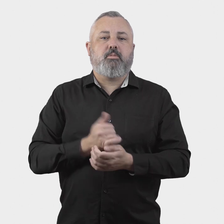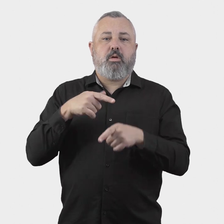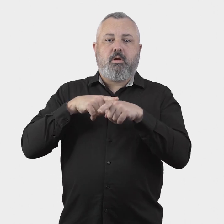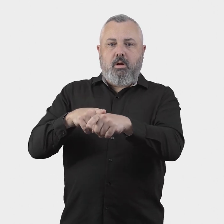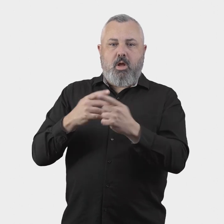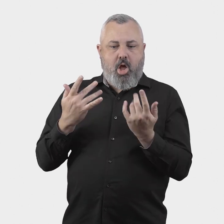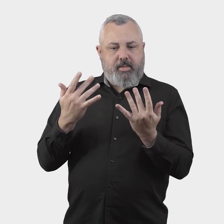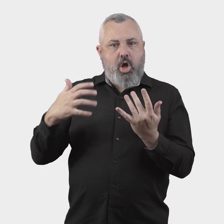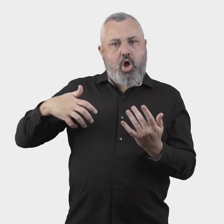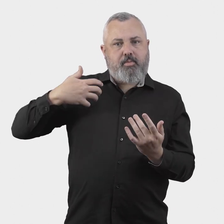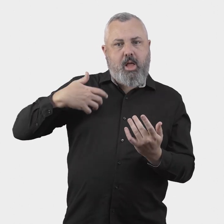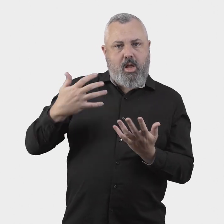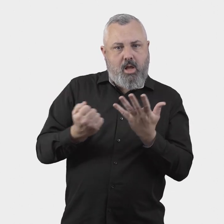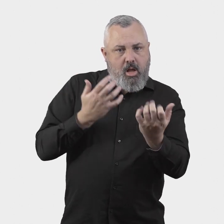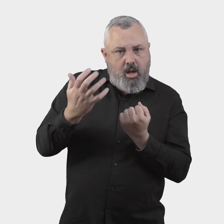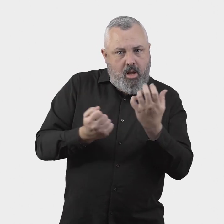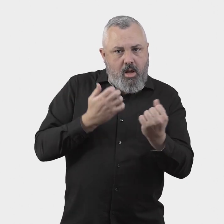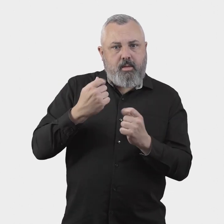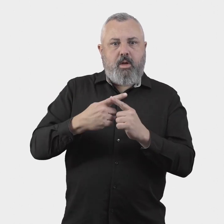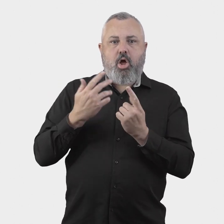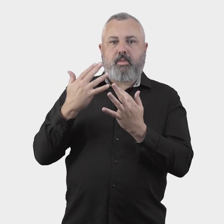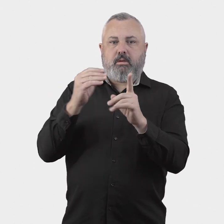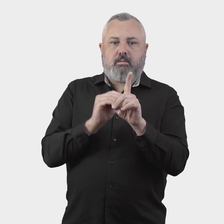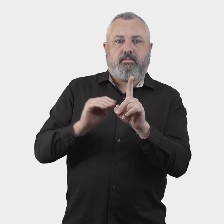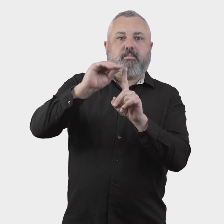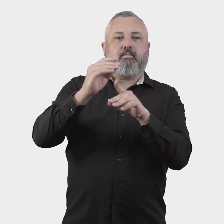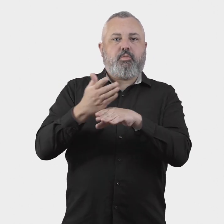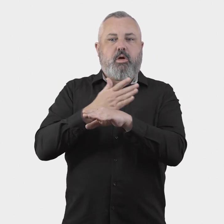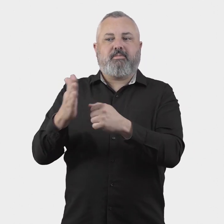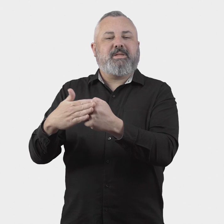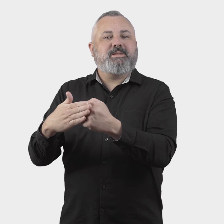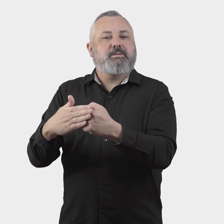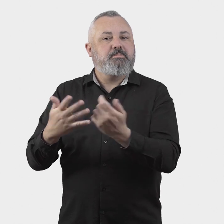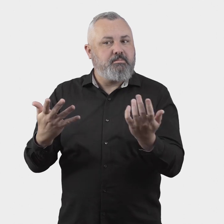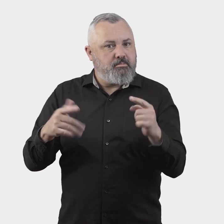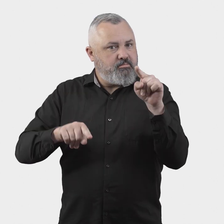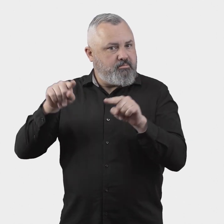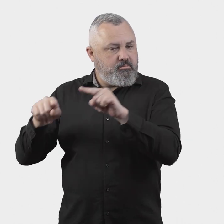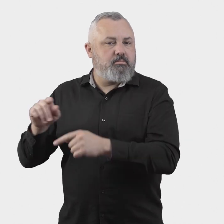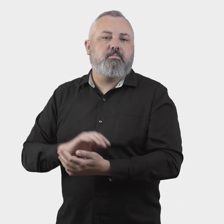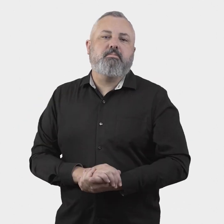charges based on complaints volume and complaint escalation rates.